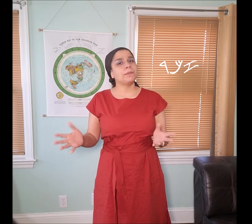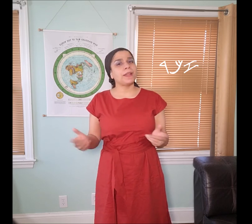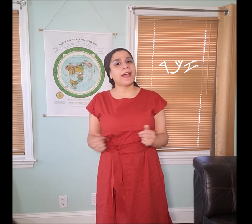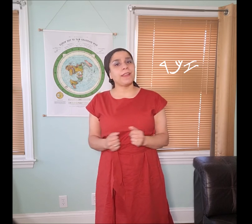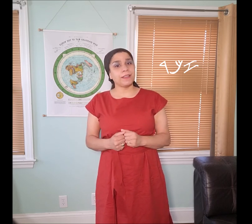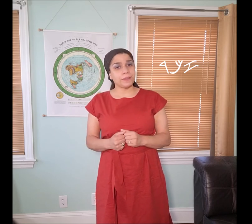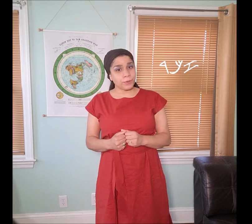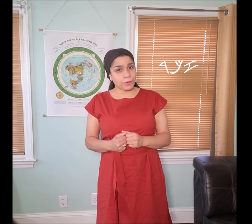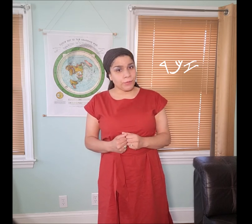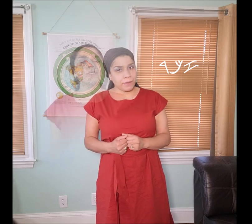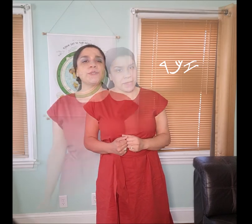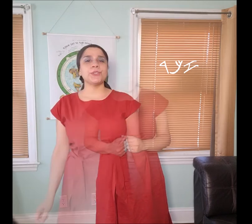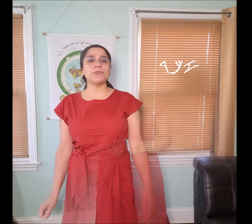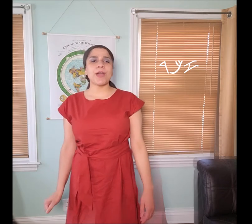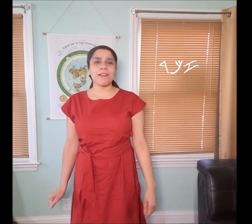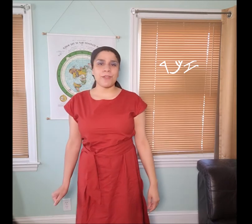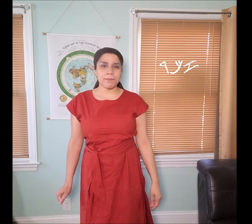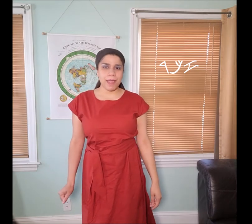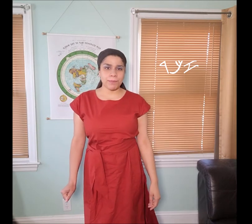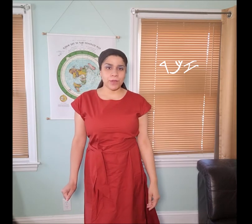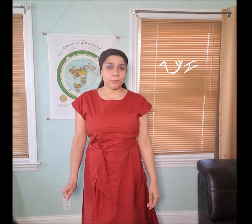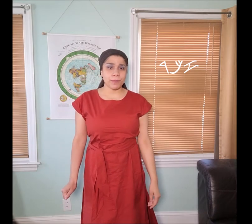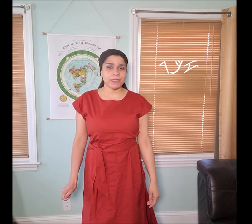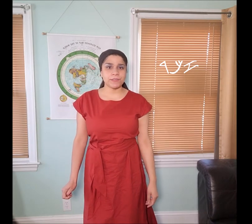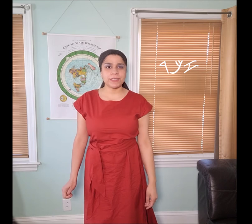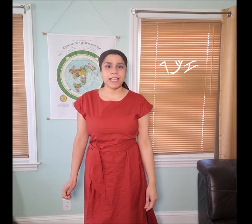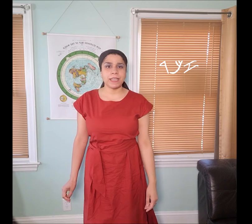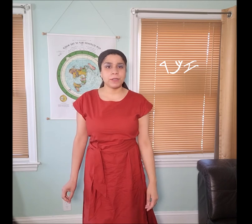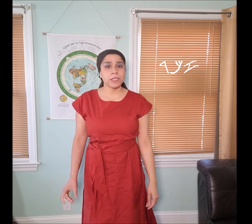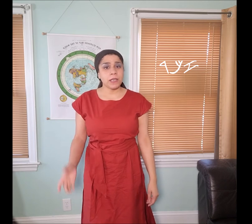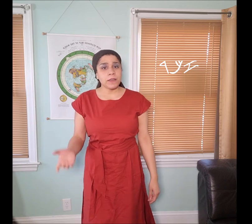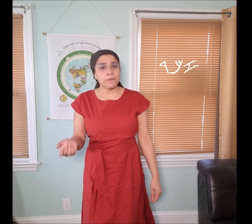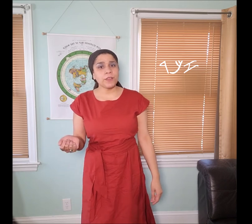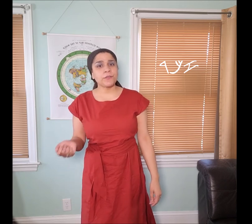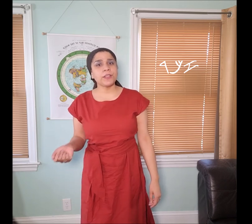but I will reveal it. Those of you who have read my book "Primitive Sign Language", feel free